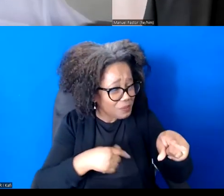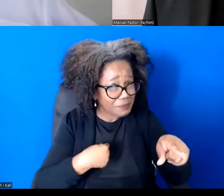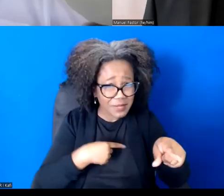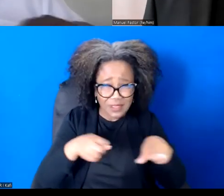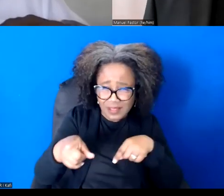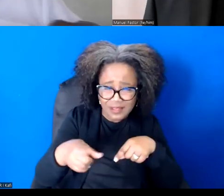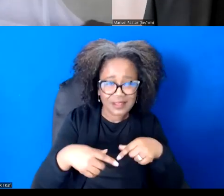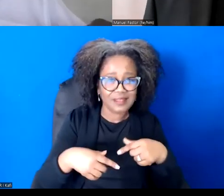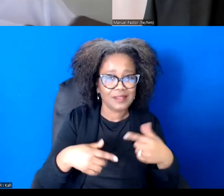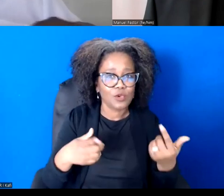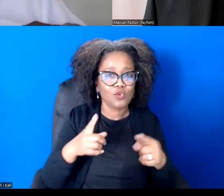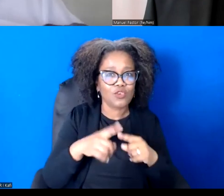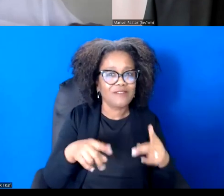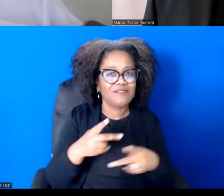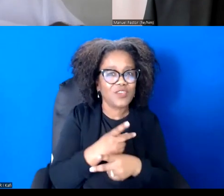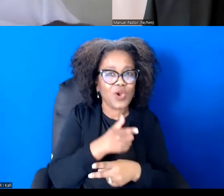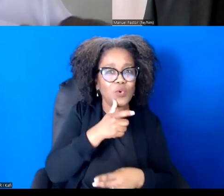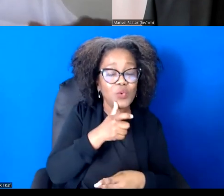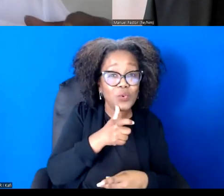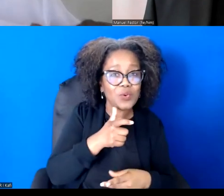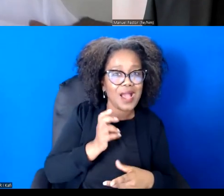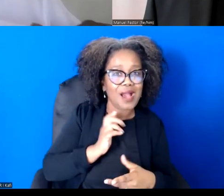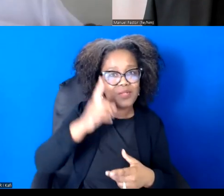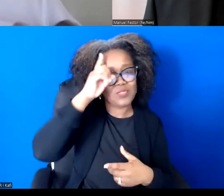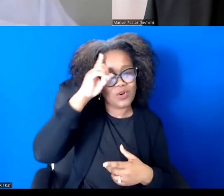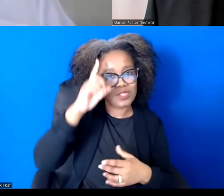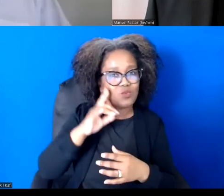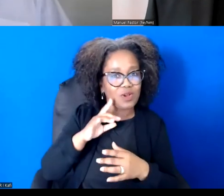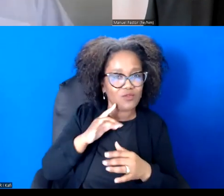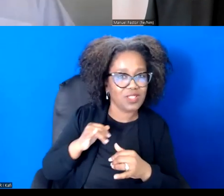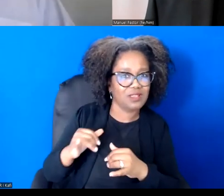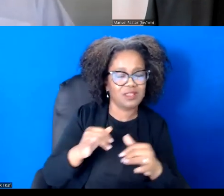As I say, there was three of us in the room, but there are like five minds.